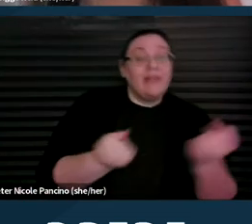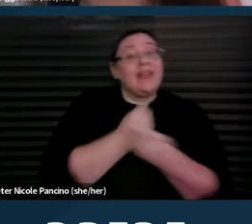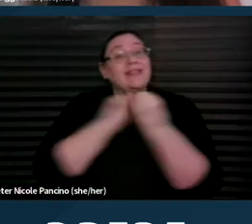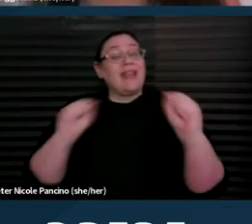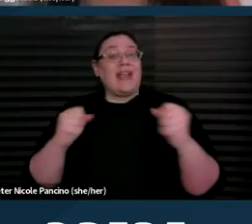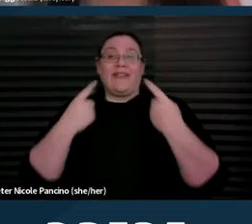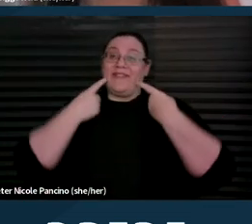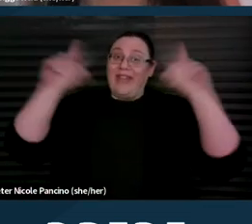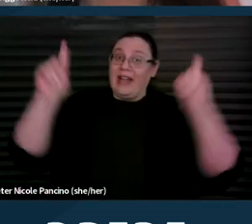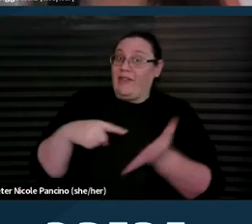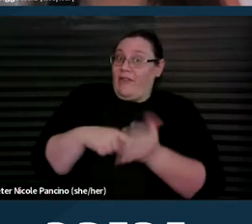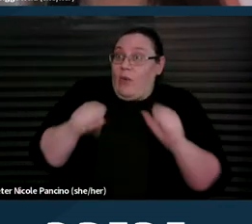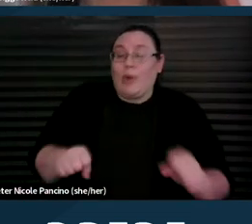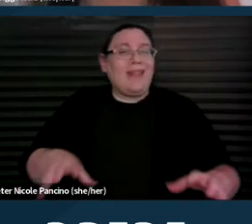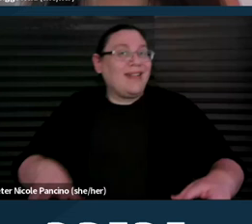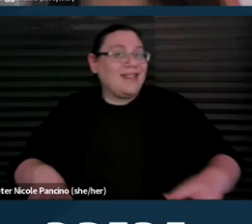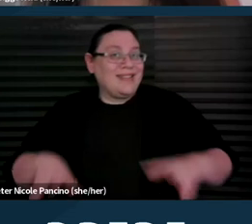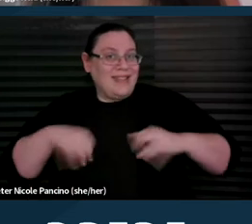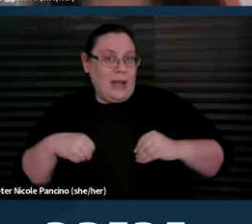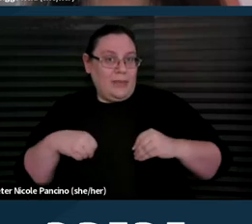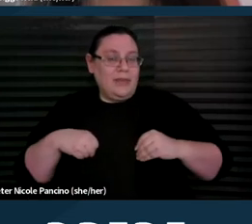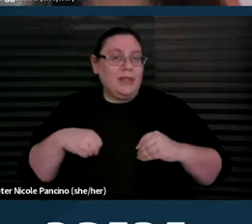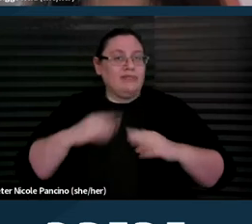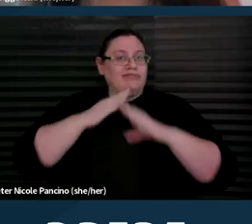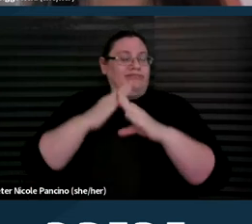and accepted contraception choices.